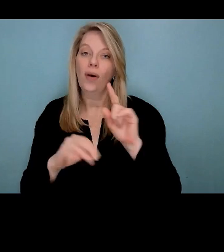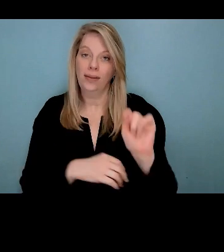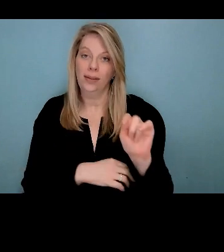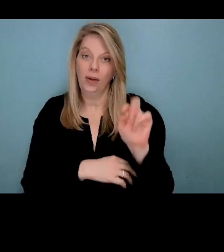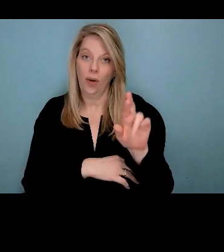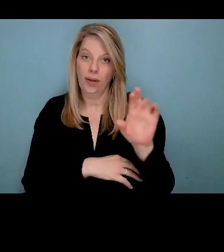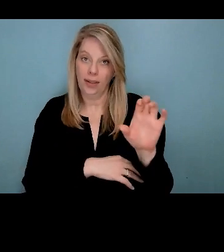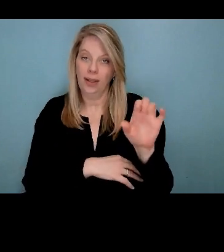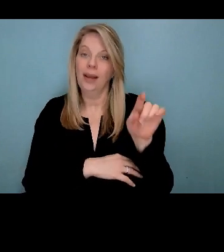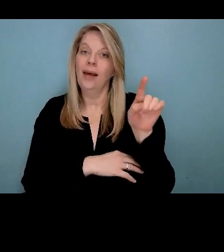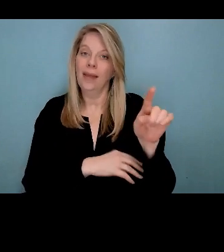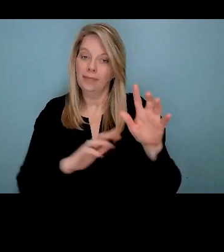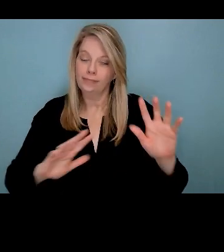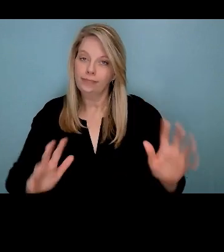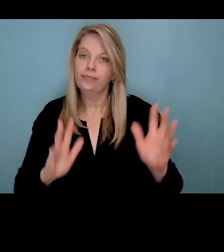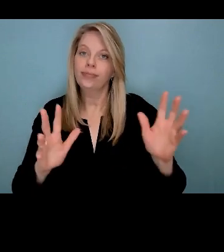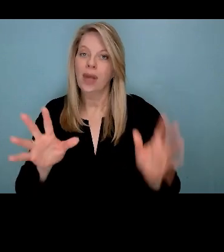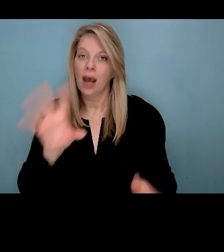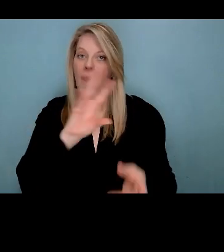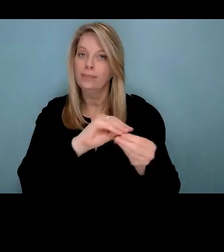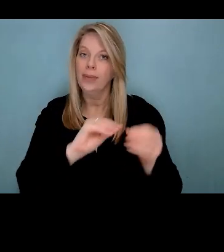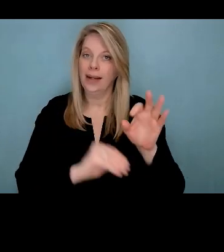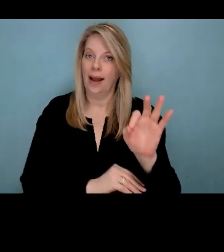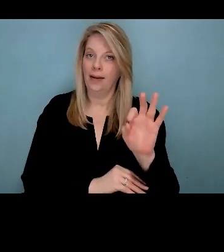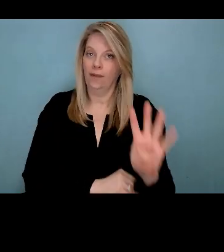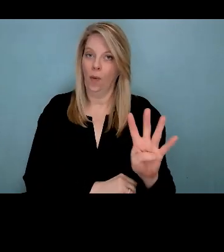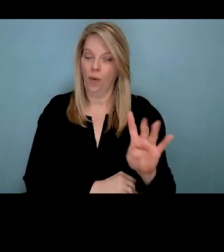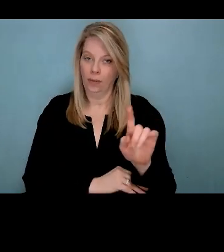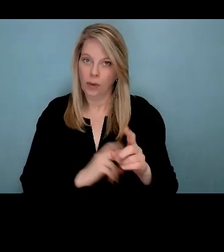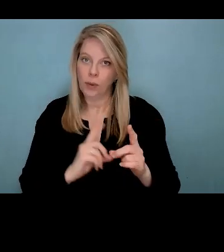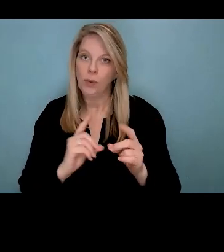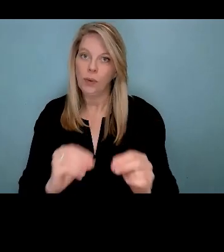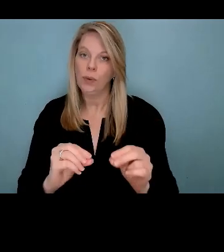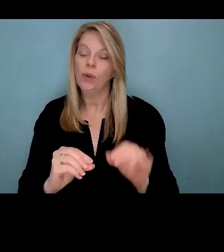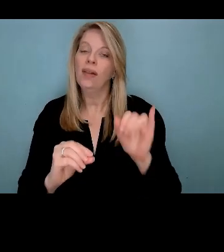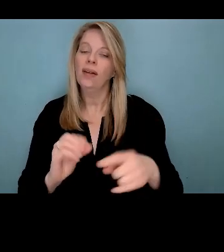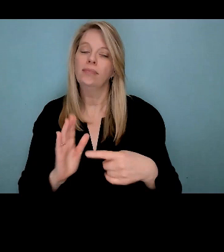94 calls to actions. It's a powerful gesture demonstrating respect